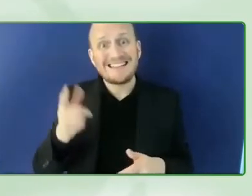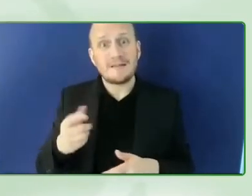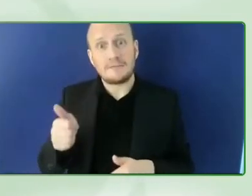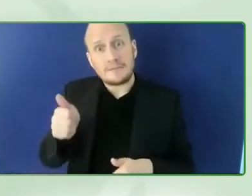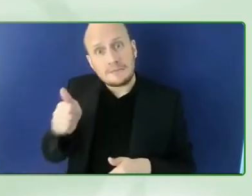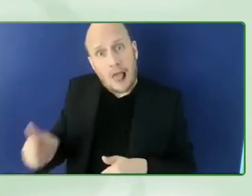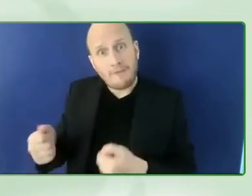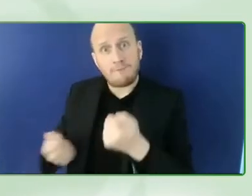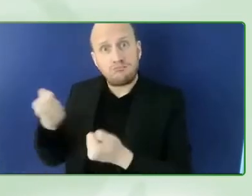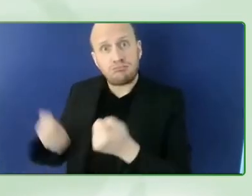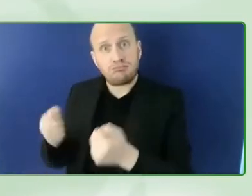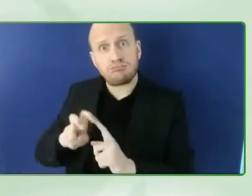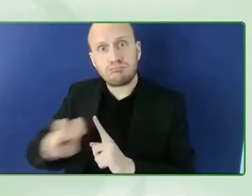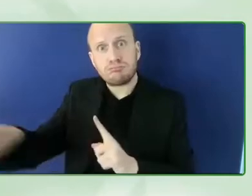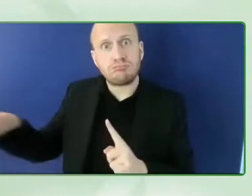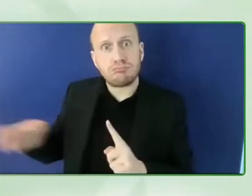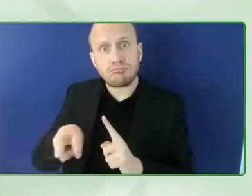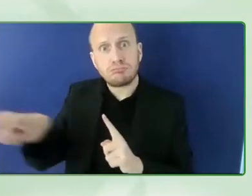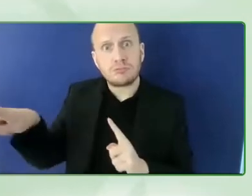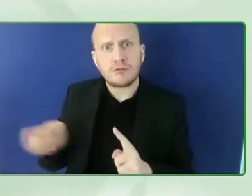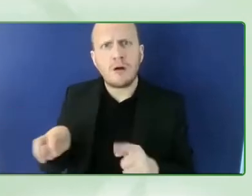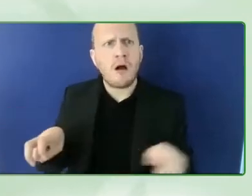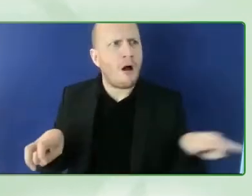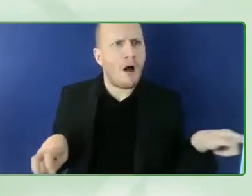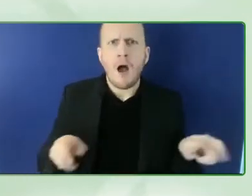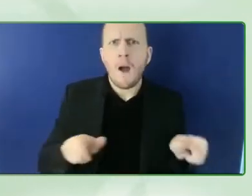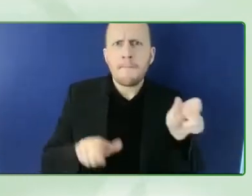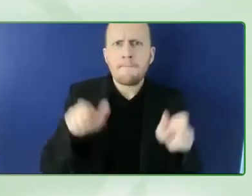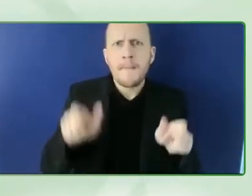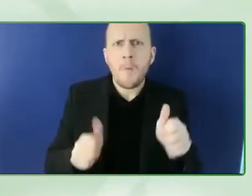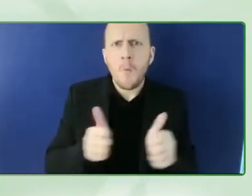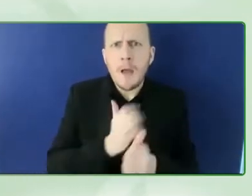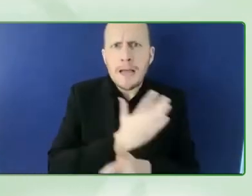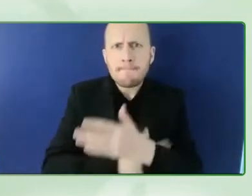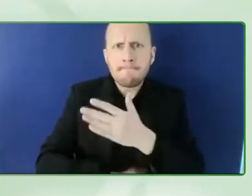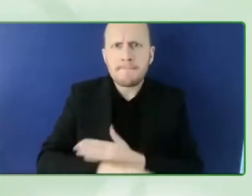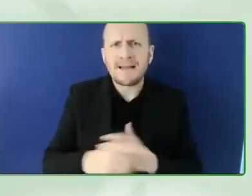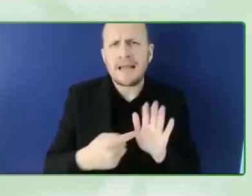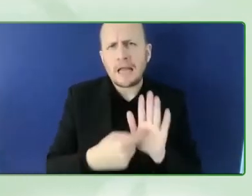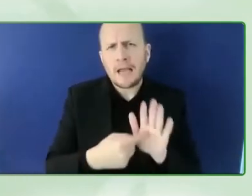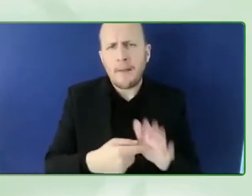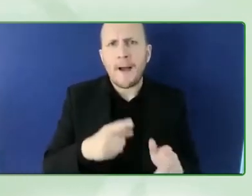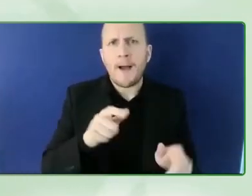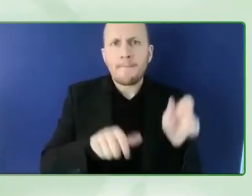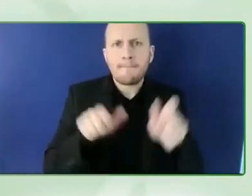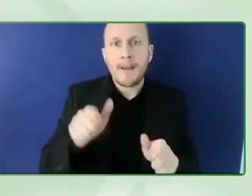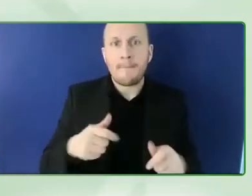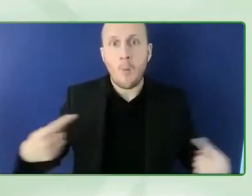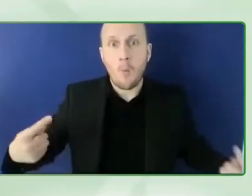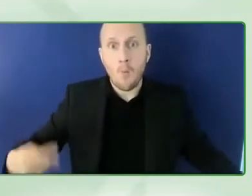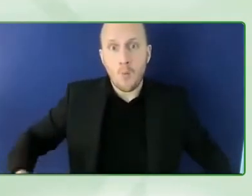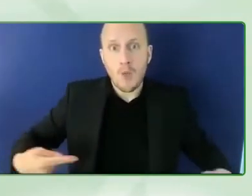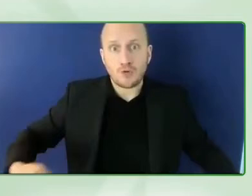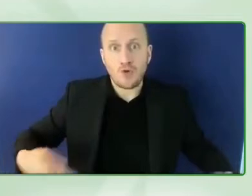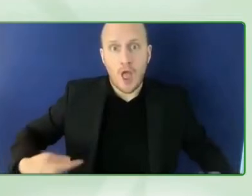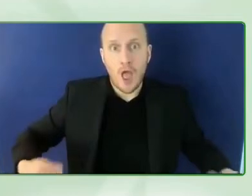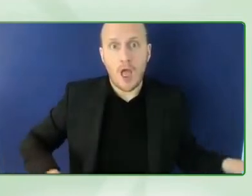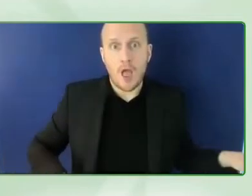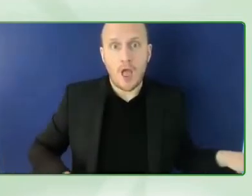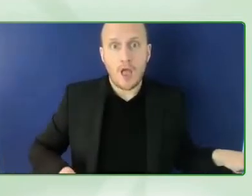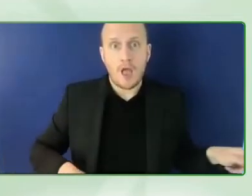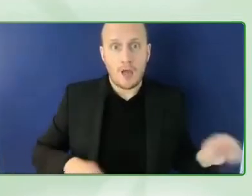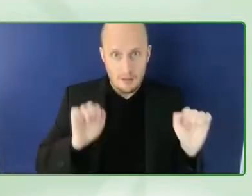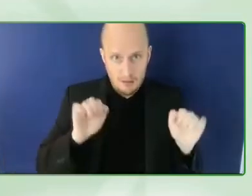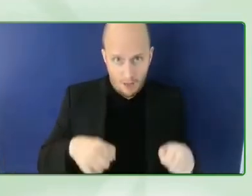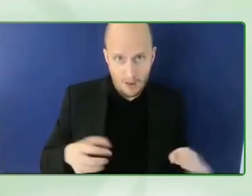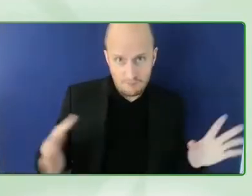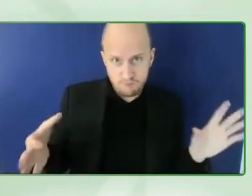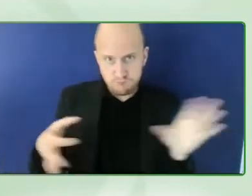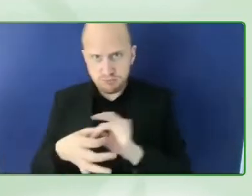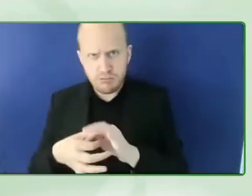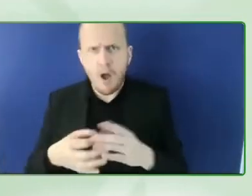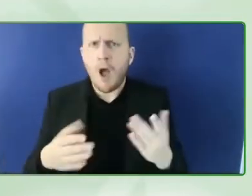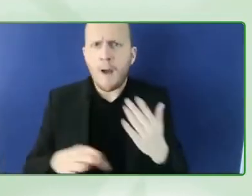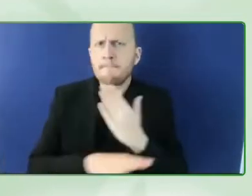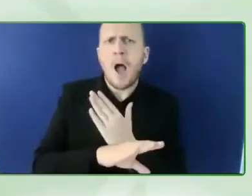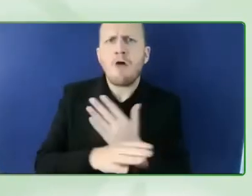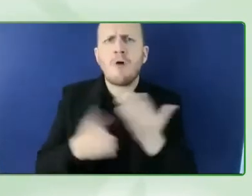on a ramp when the driver cannot help him and how a blind person can find and locate the taxi go